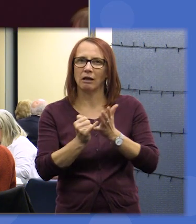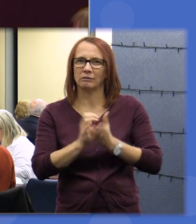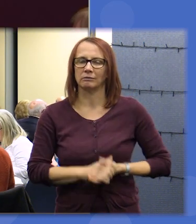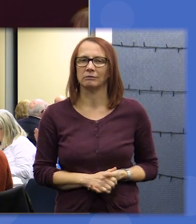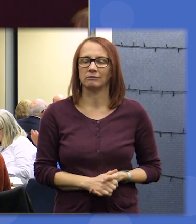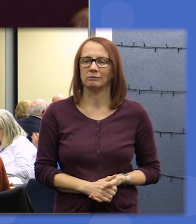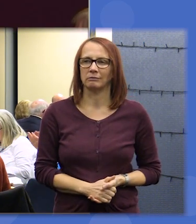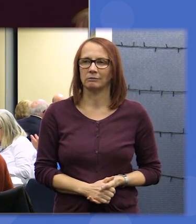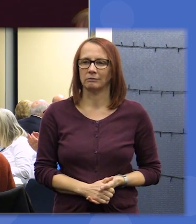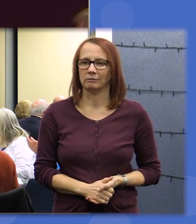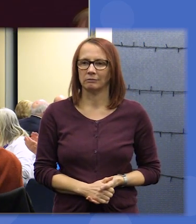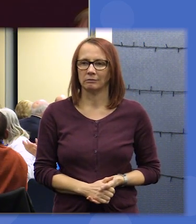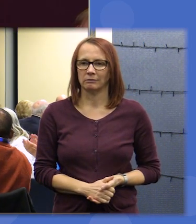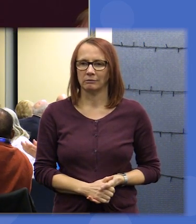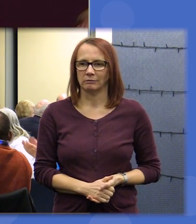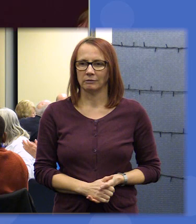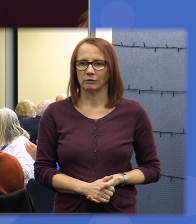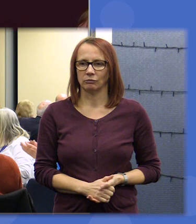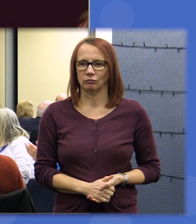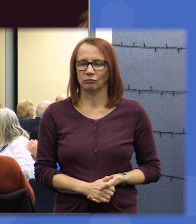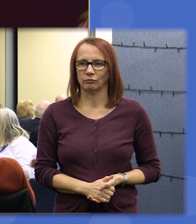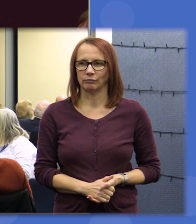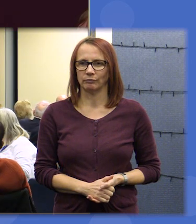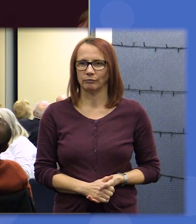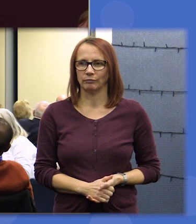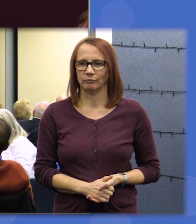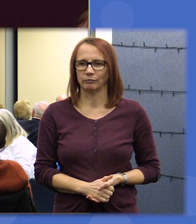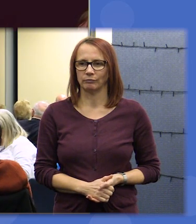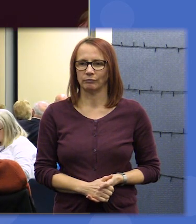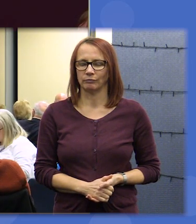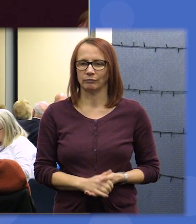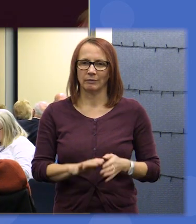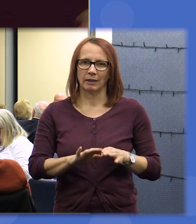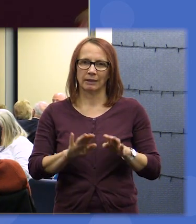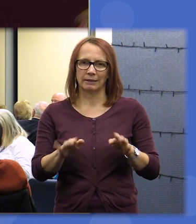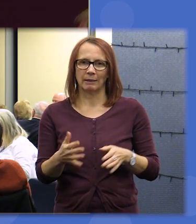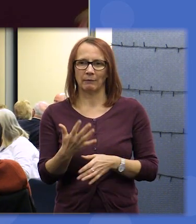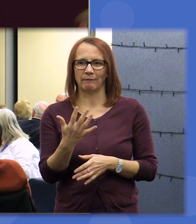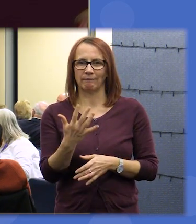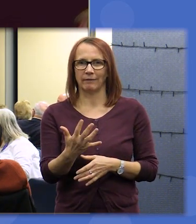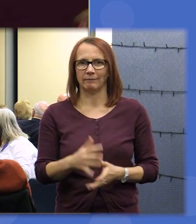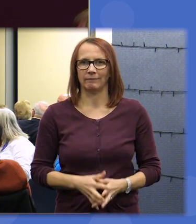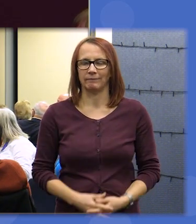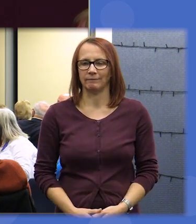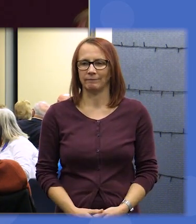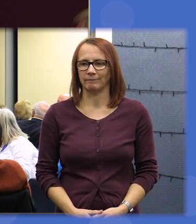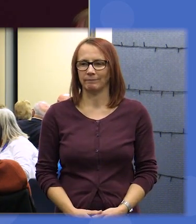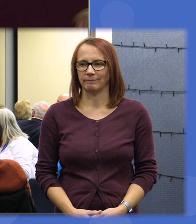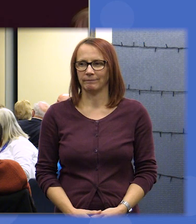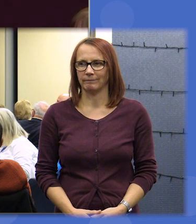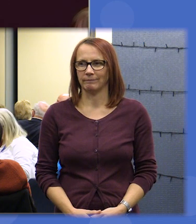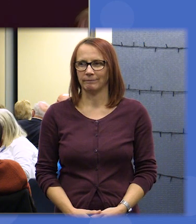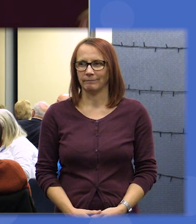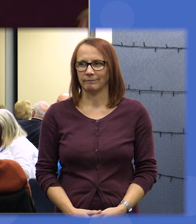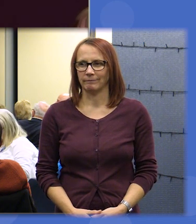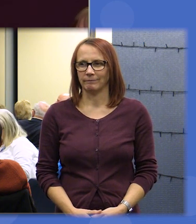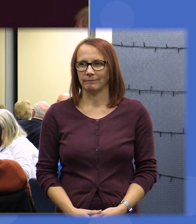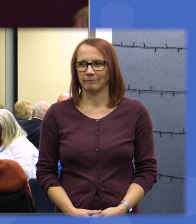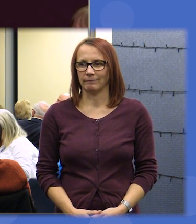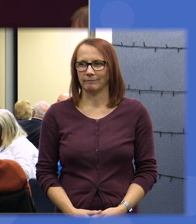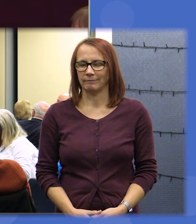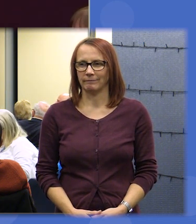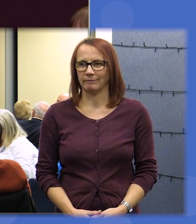very much next table please